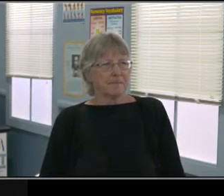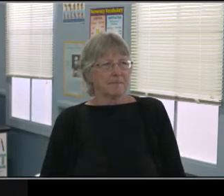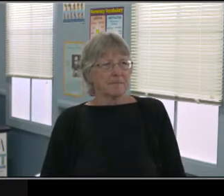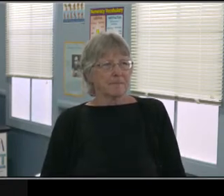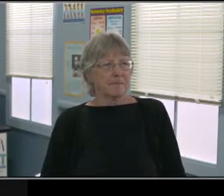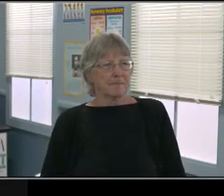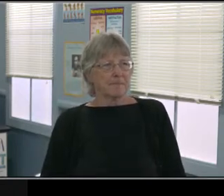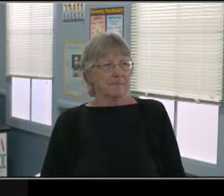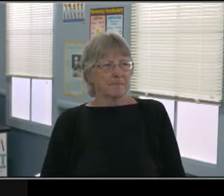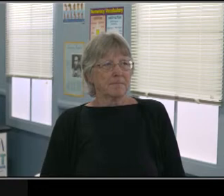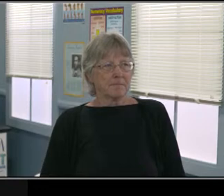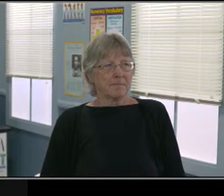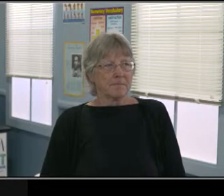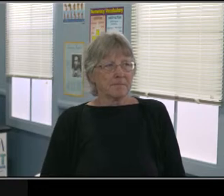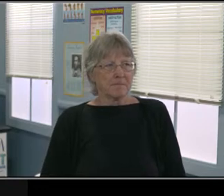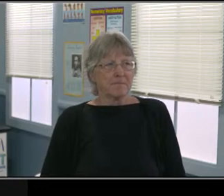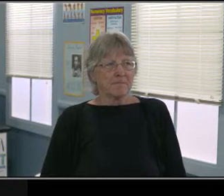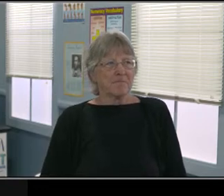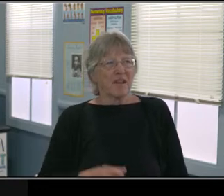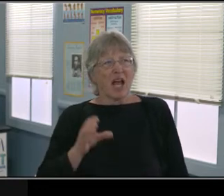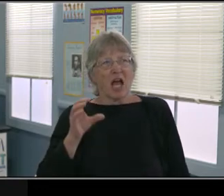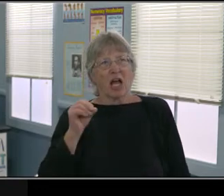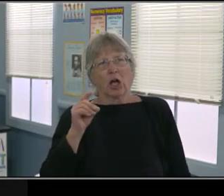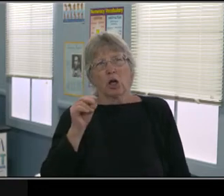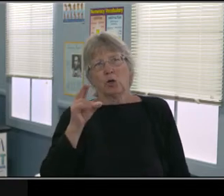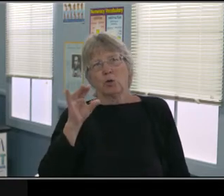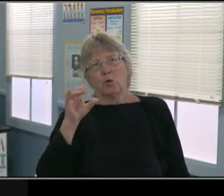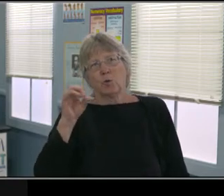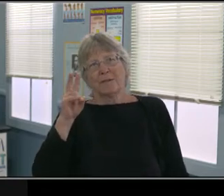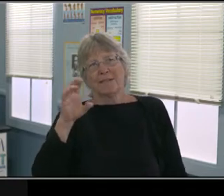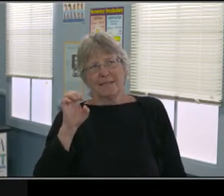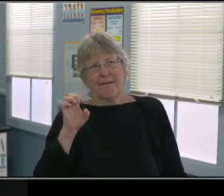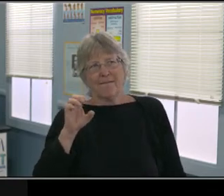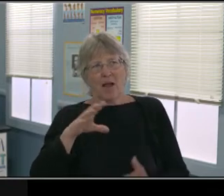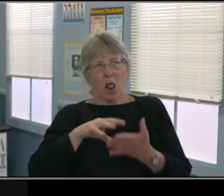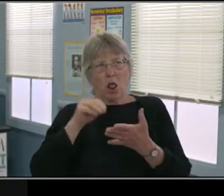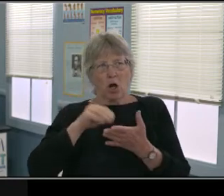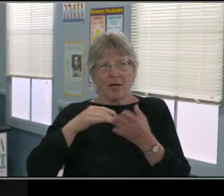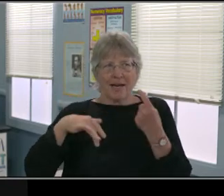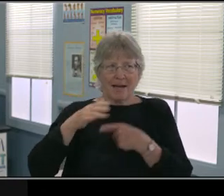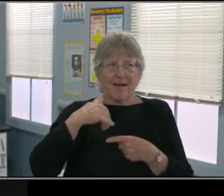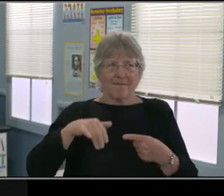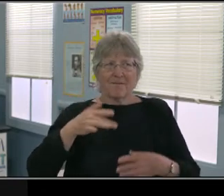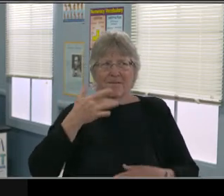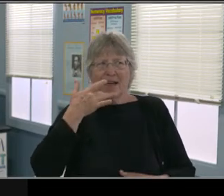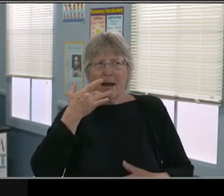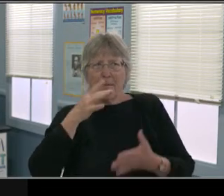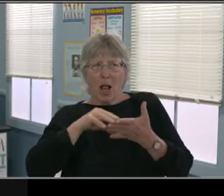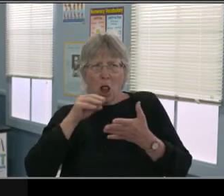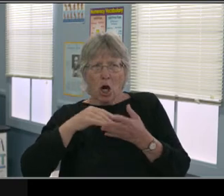All right. Expectations. We need to be realistic about our expectations. And what I'm trying to think about,